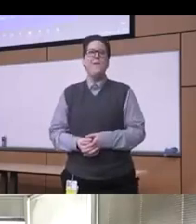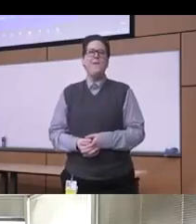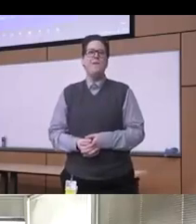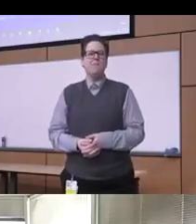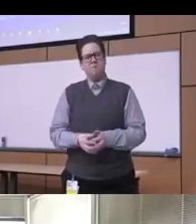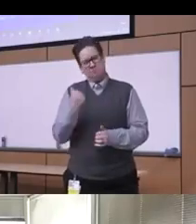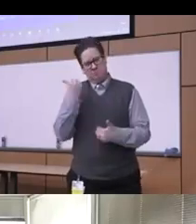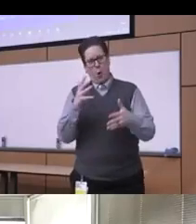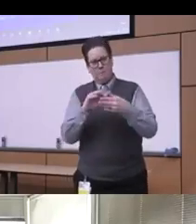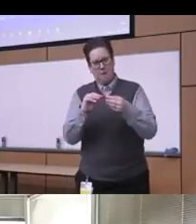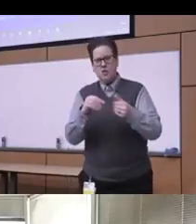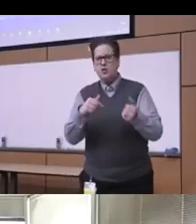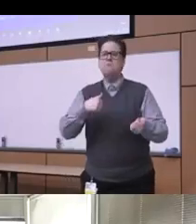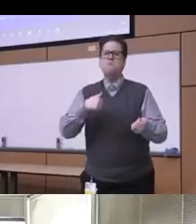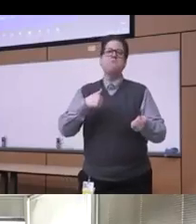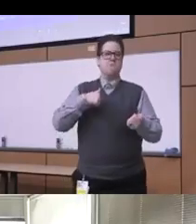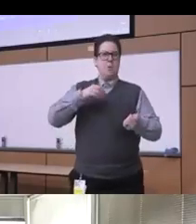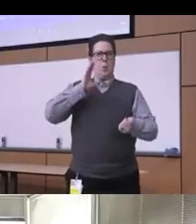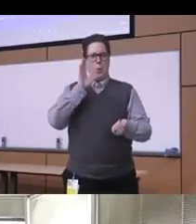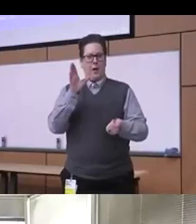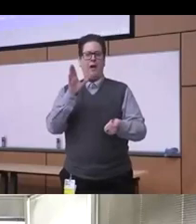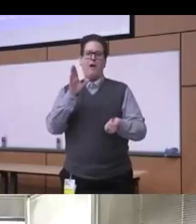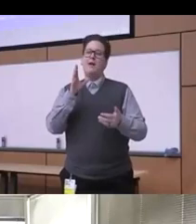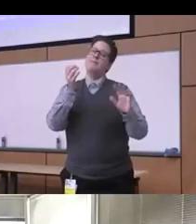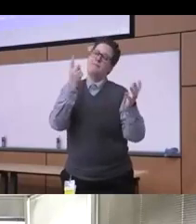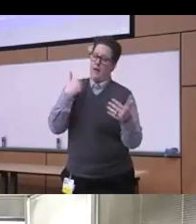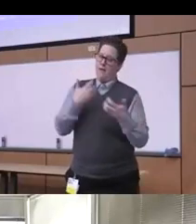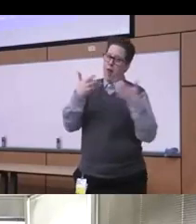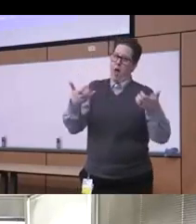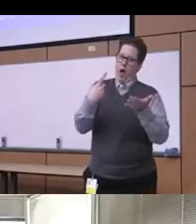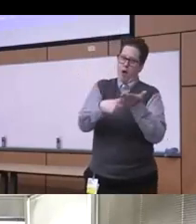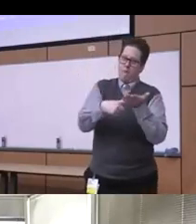you know I want to make sure that there's a lot to cover here when it comes to the topic of the